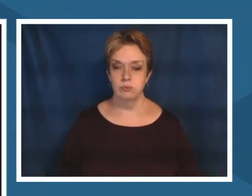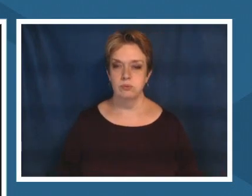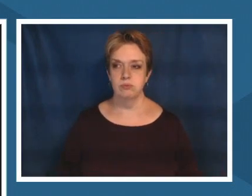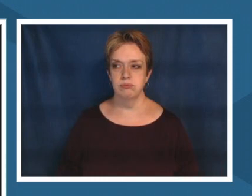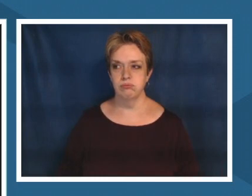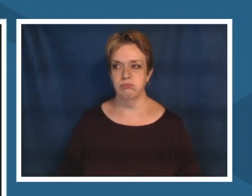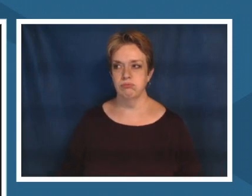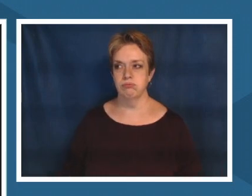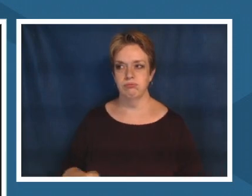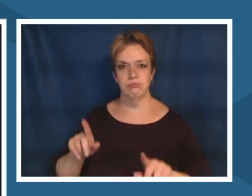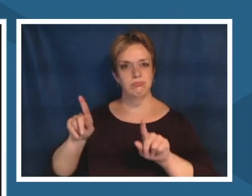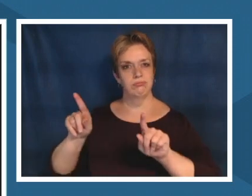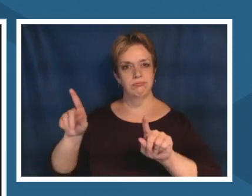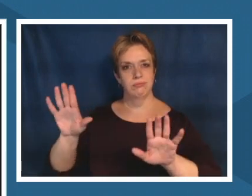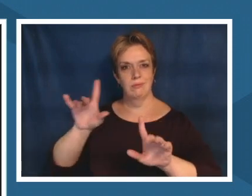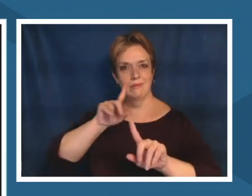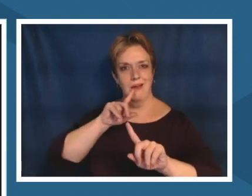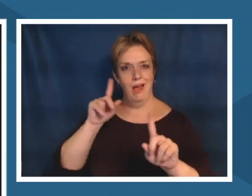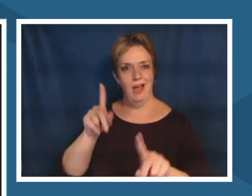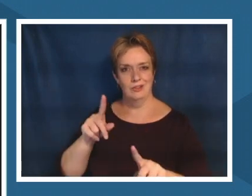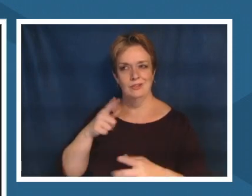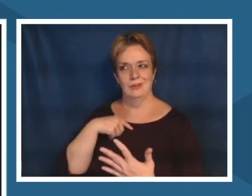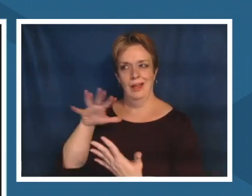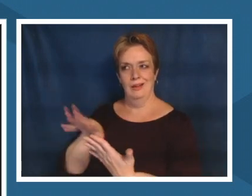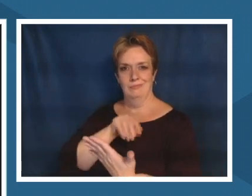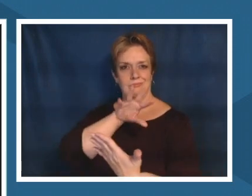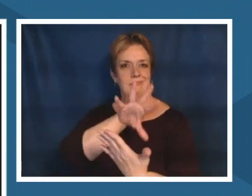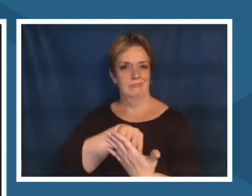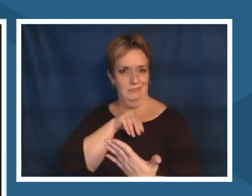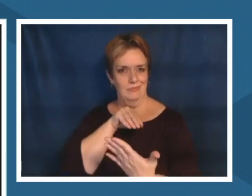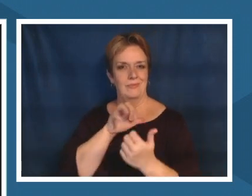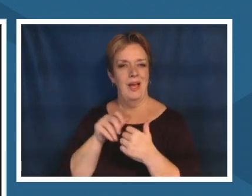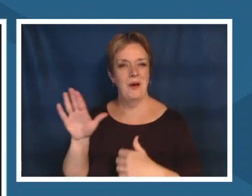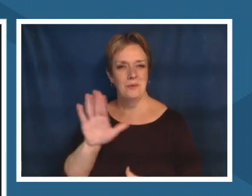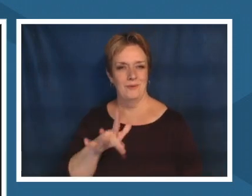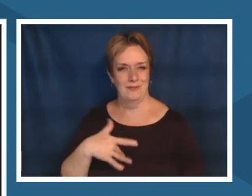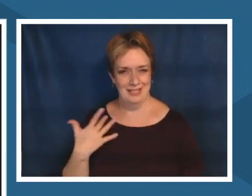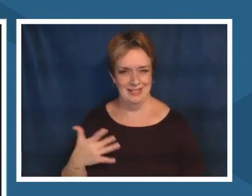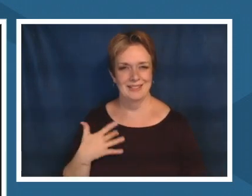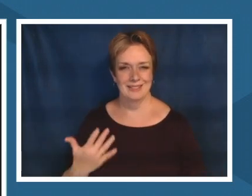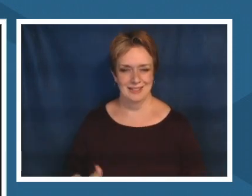autumn and whitney um on their other sentiments um